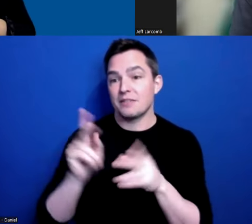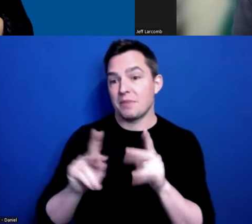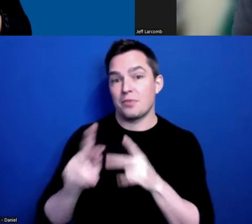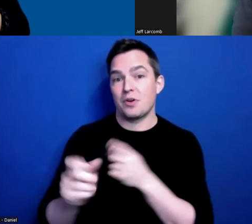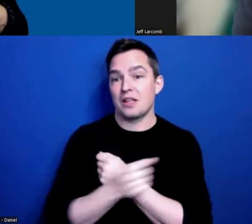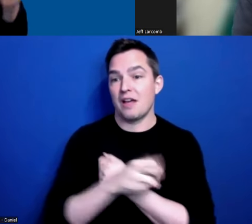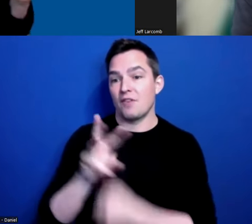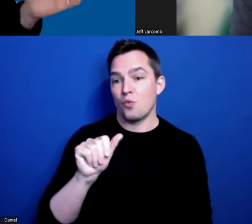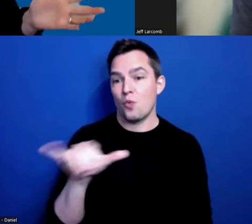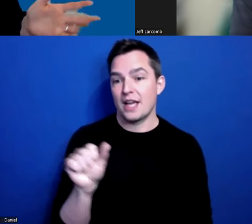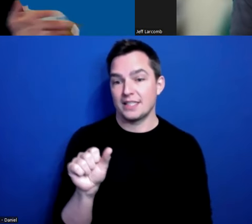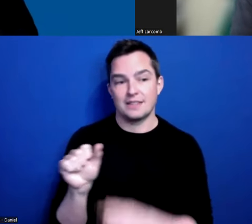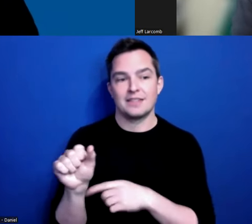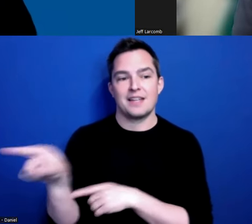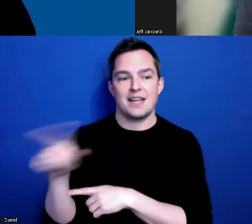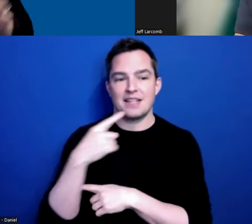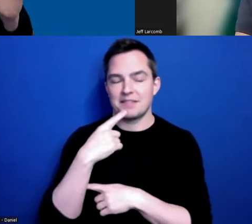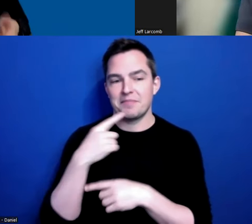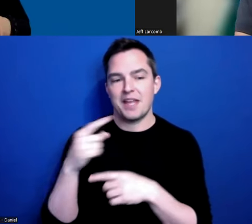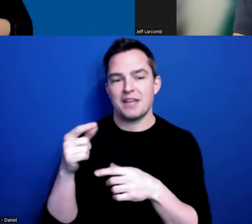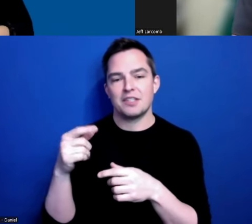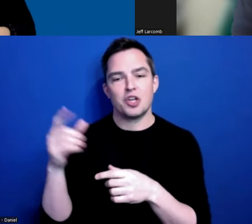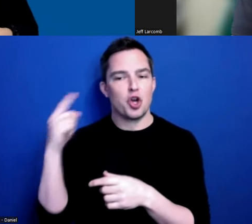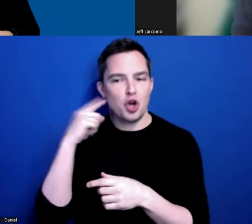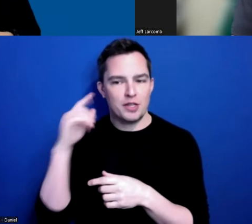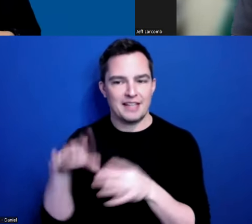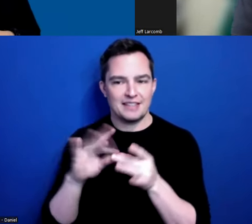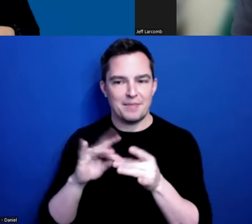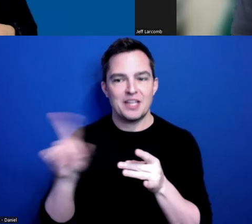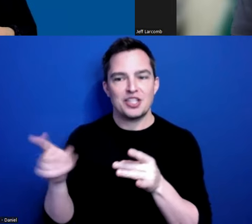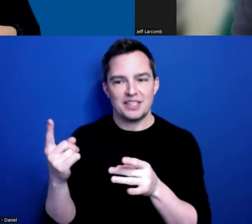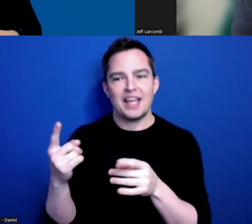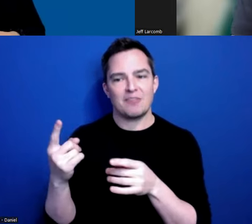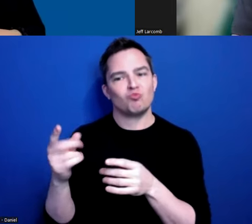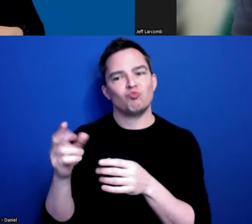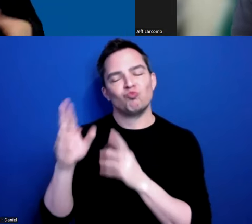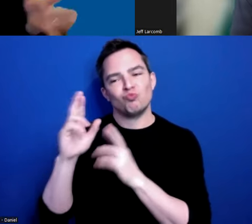indicated that they heard the statement that just having someone there can be really helpful. Or